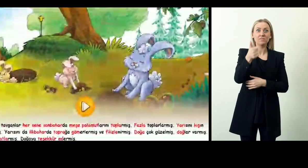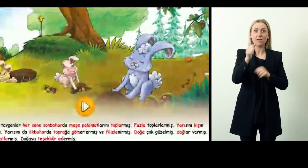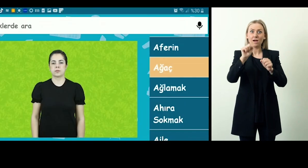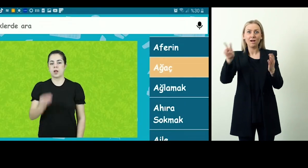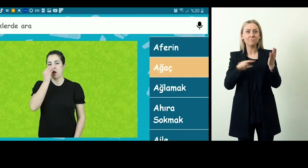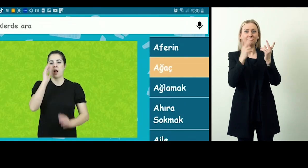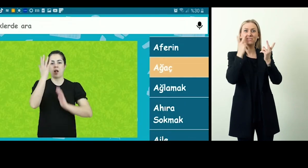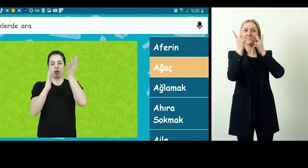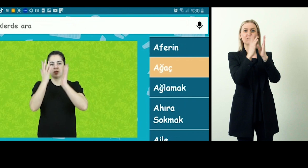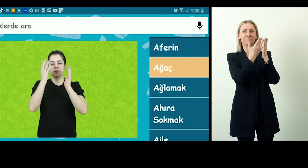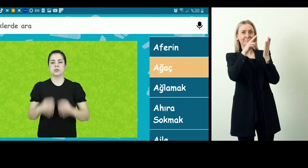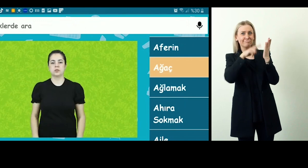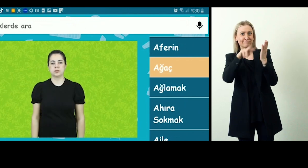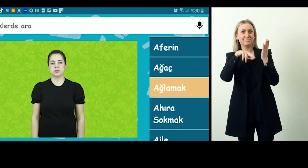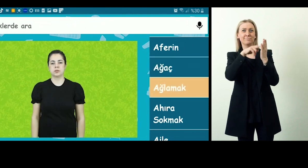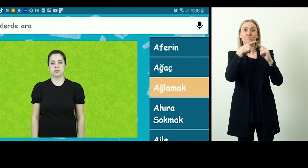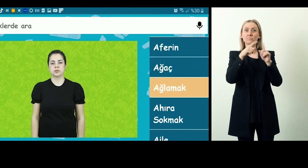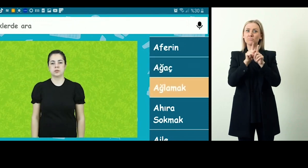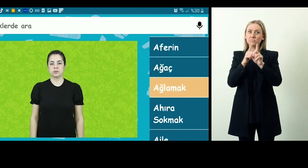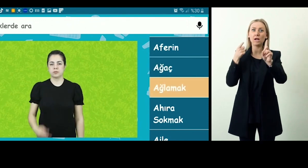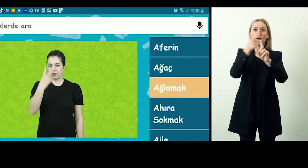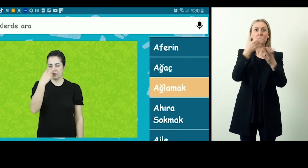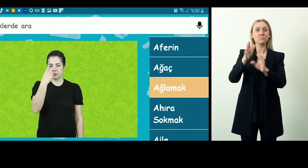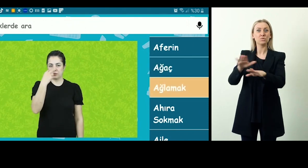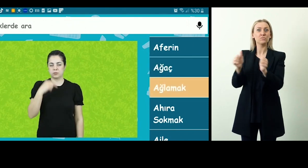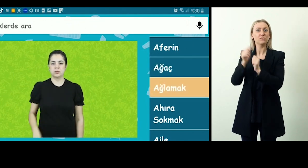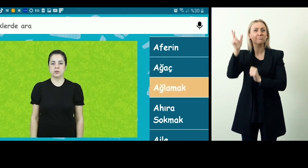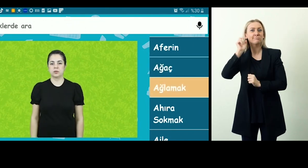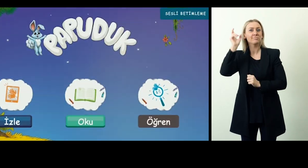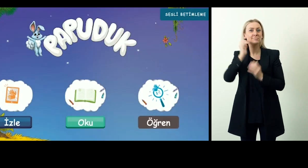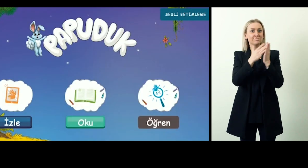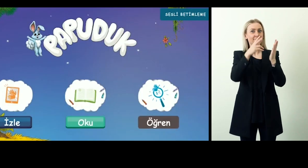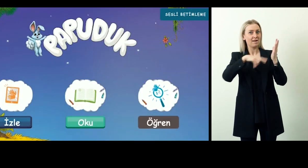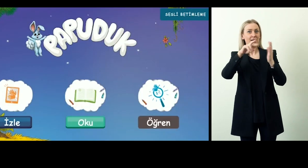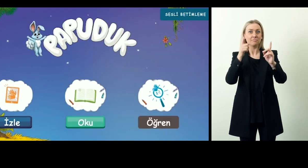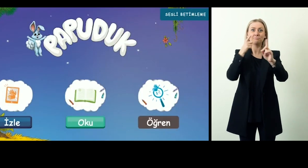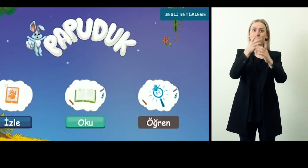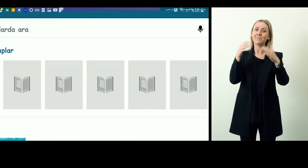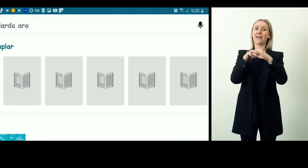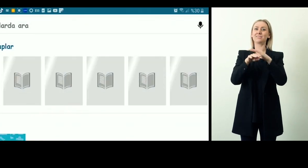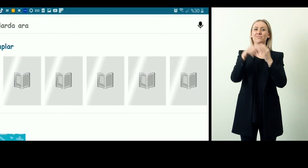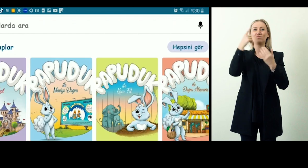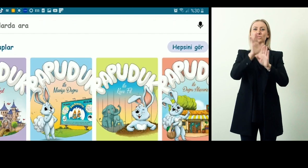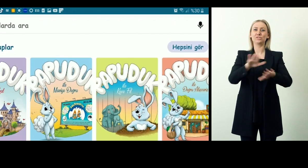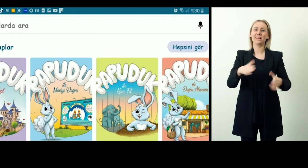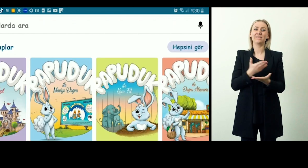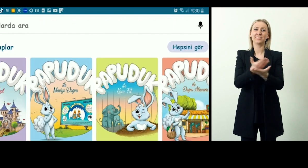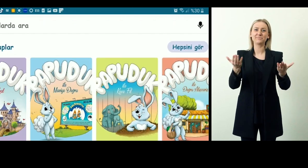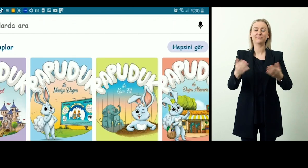that functions like an audiovisual library. The audio description feature makes the library accessible for children with visual impairments as well.